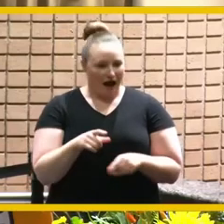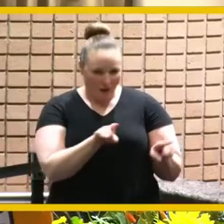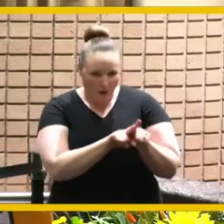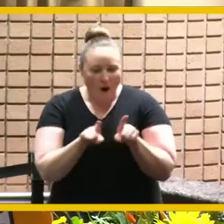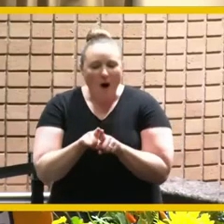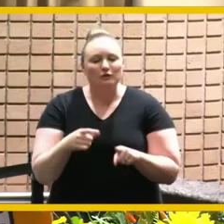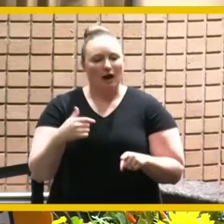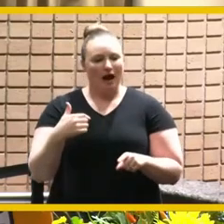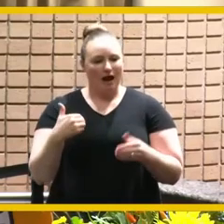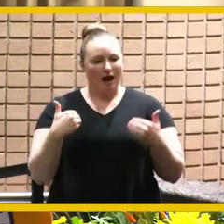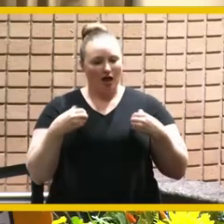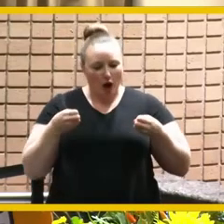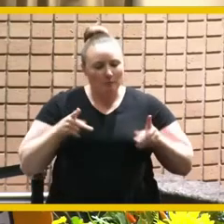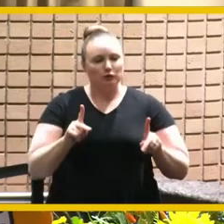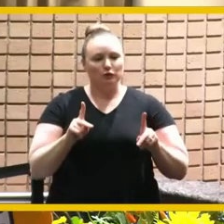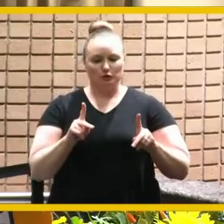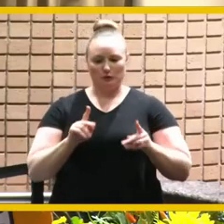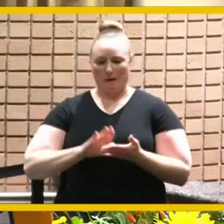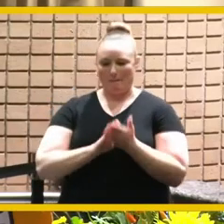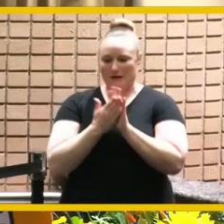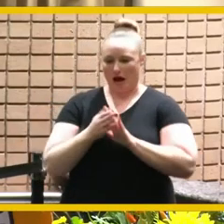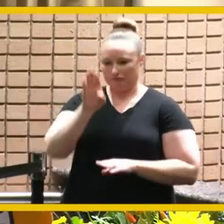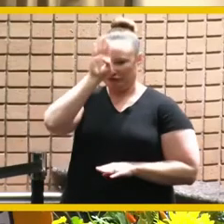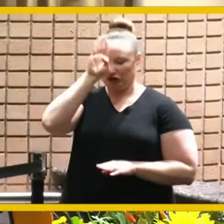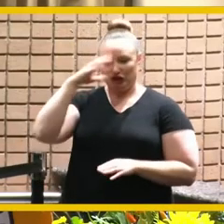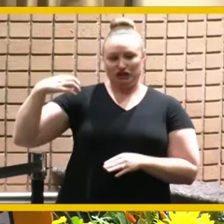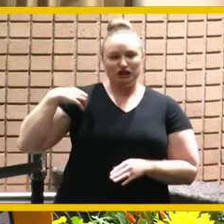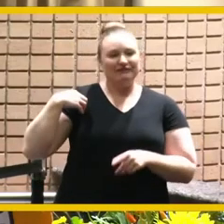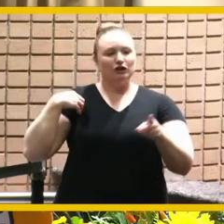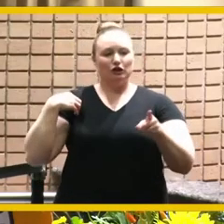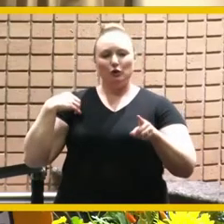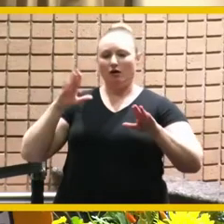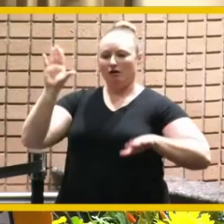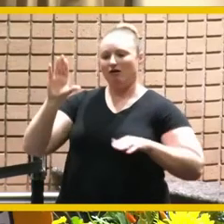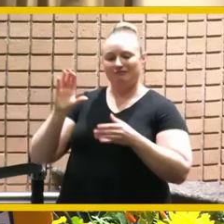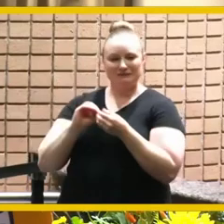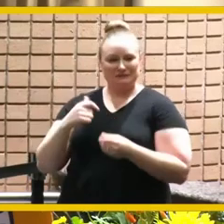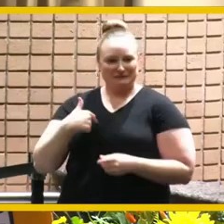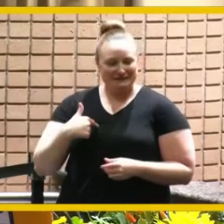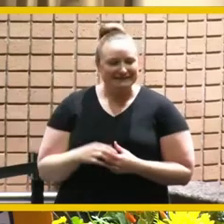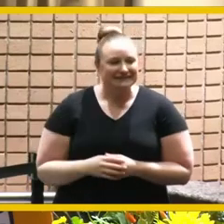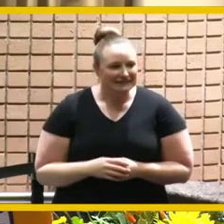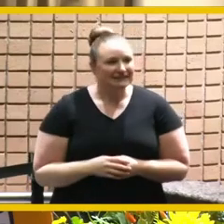and i hope i haven't disappointed in the last time almost seven years so i will continue to